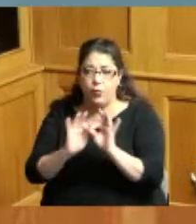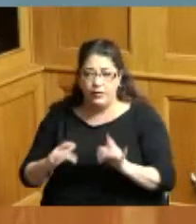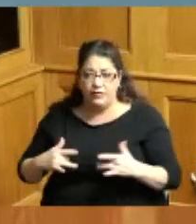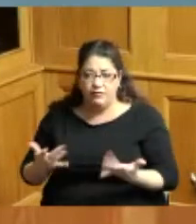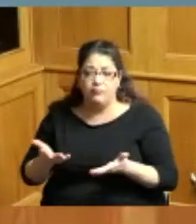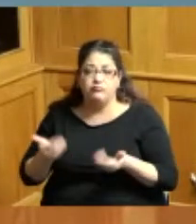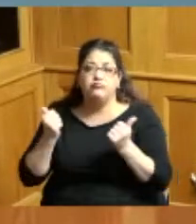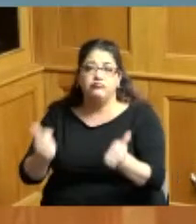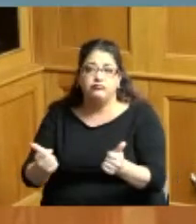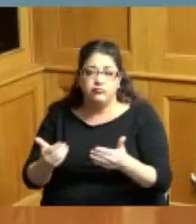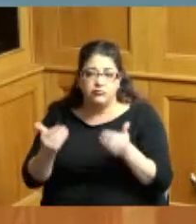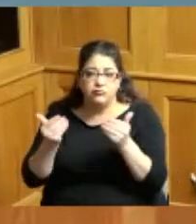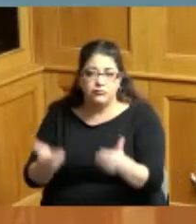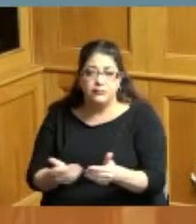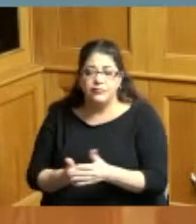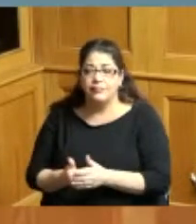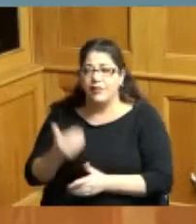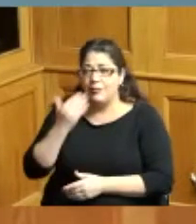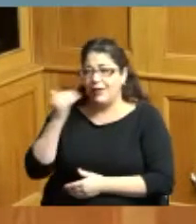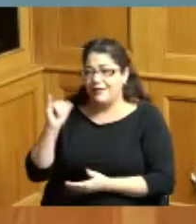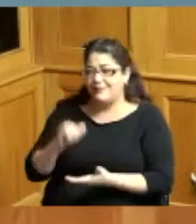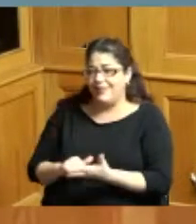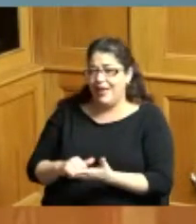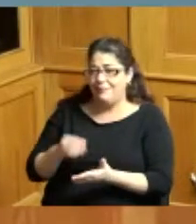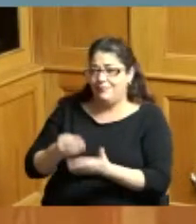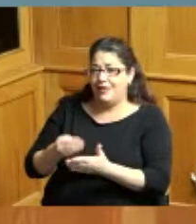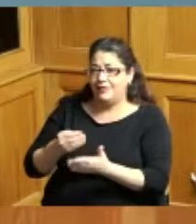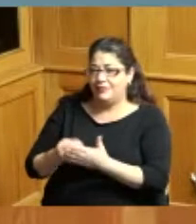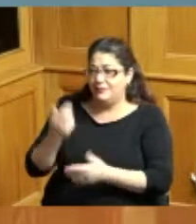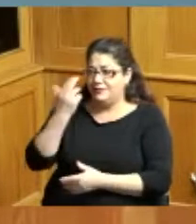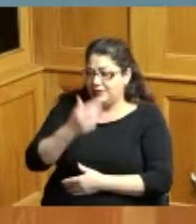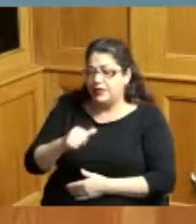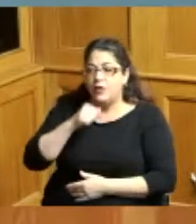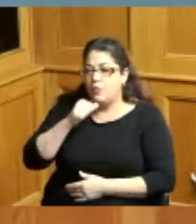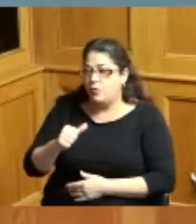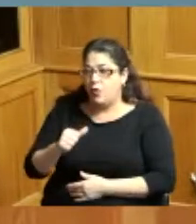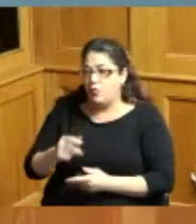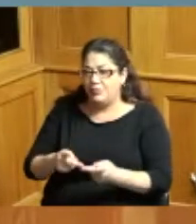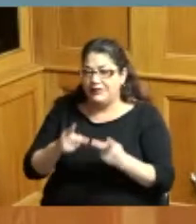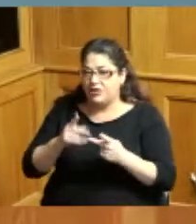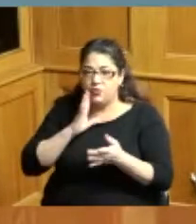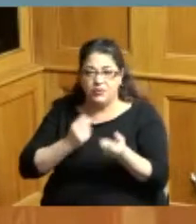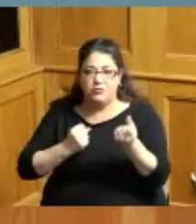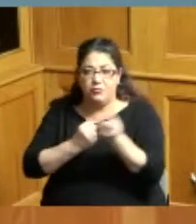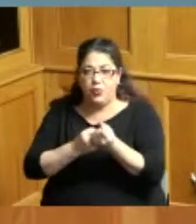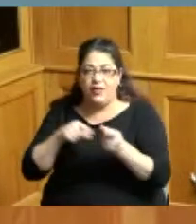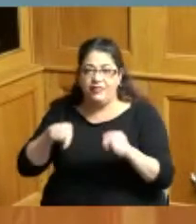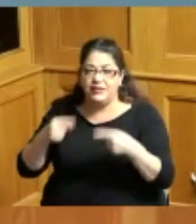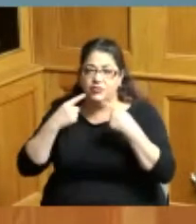because of that I am not in a position that I would support this resolution I think that